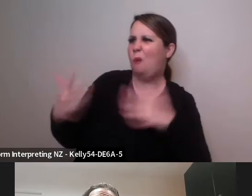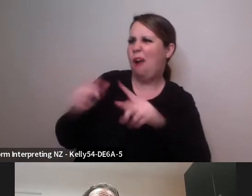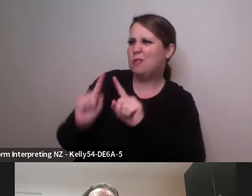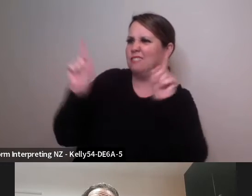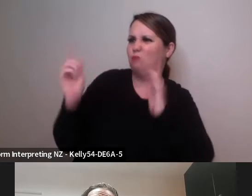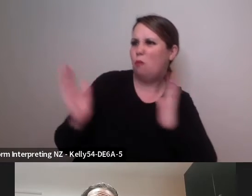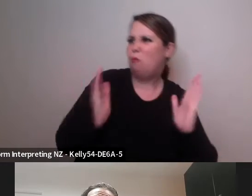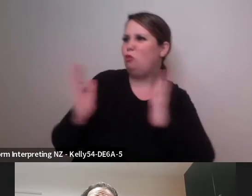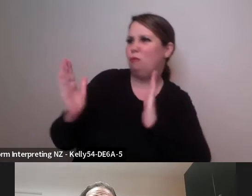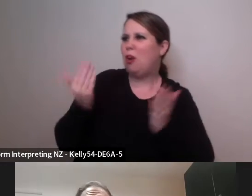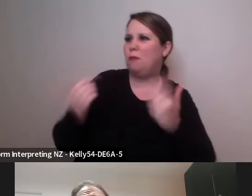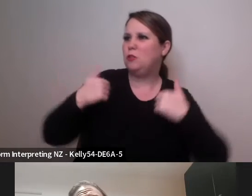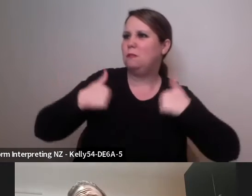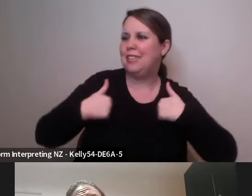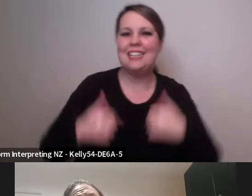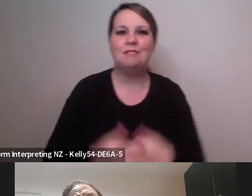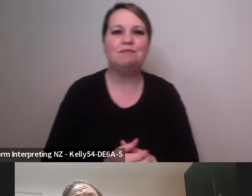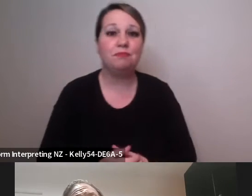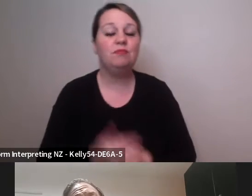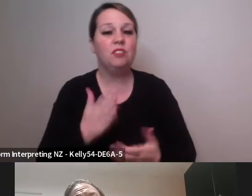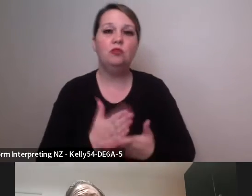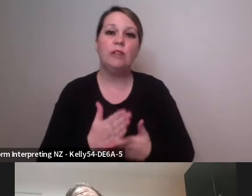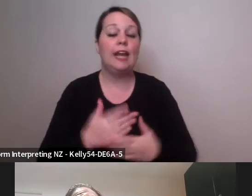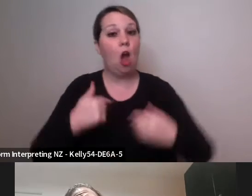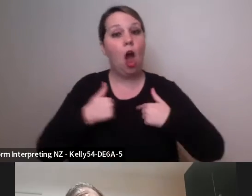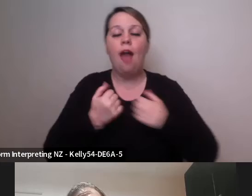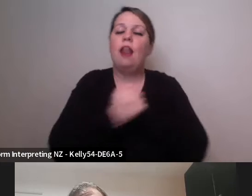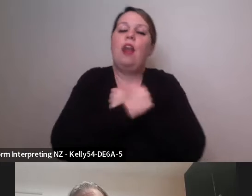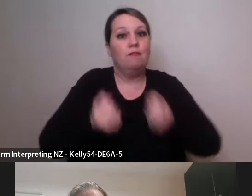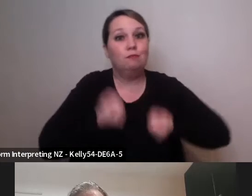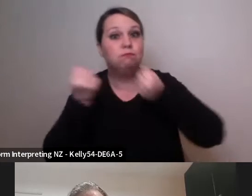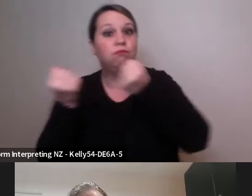in return I get so much from the artists and the collaborators I work with and how they could